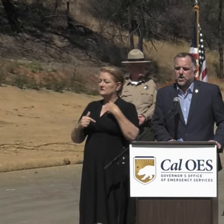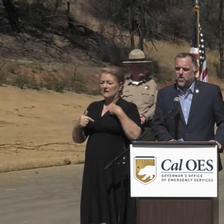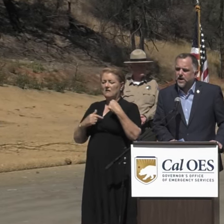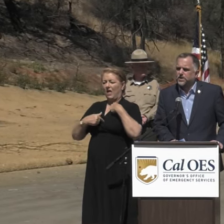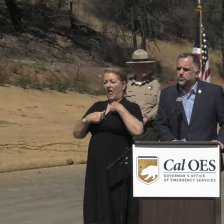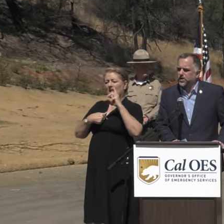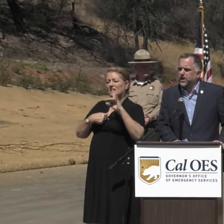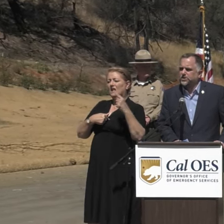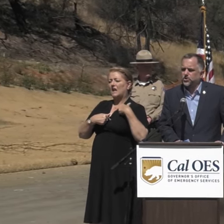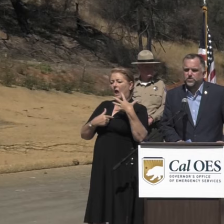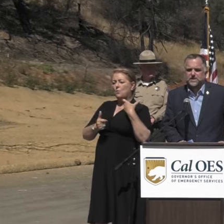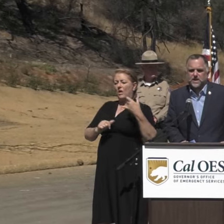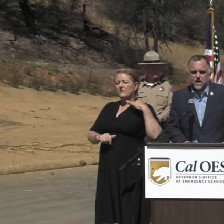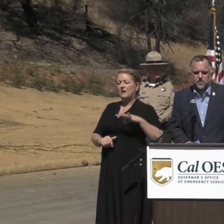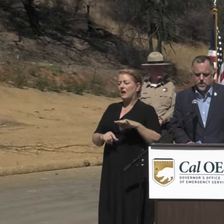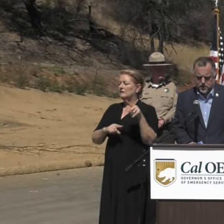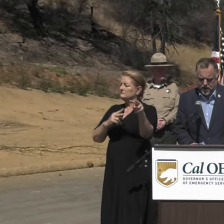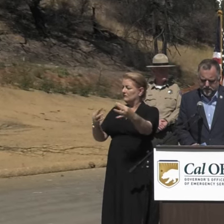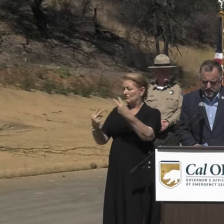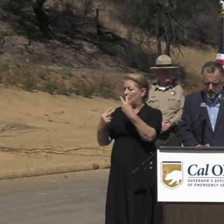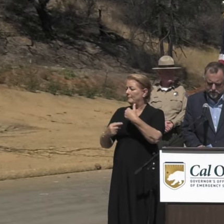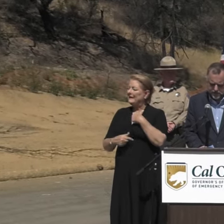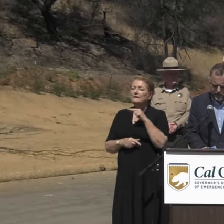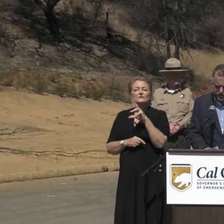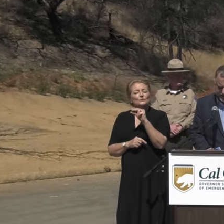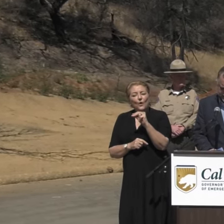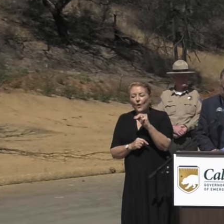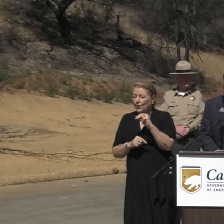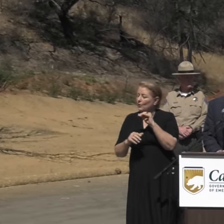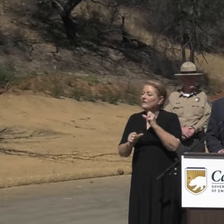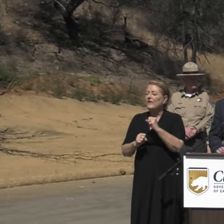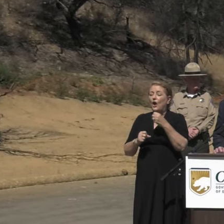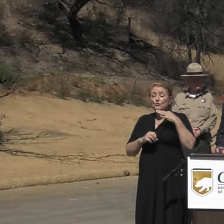The credit is really to the team that came together to get this done.